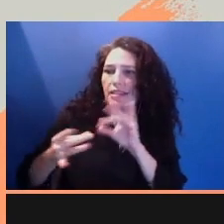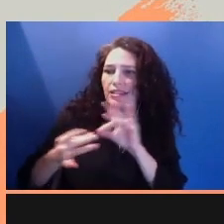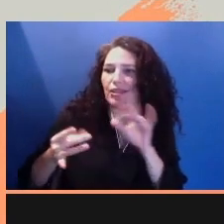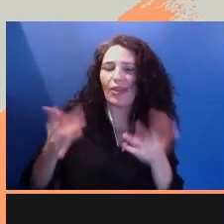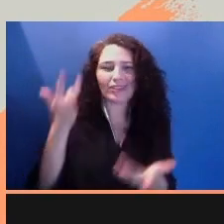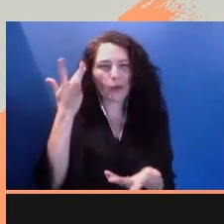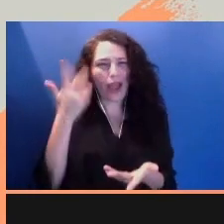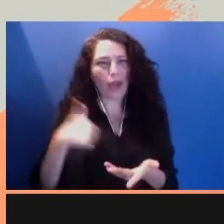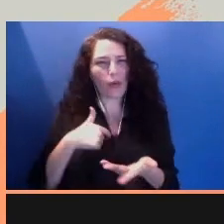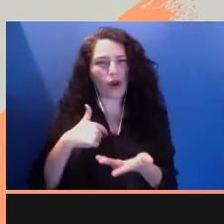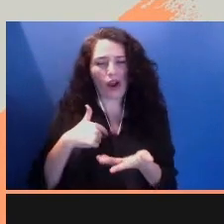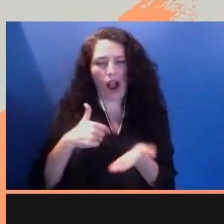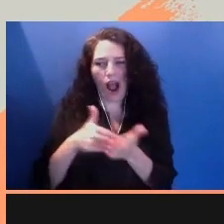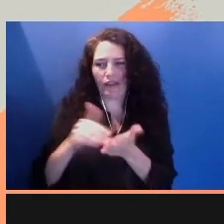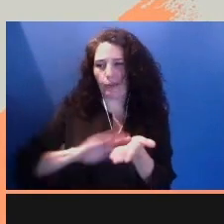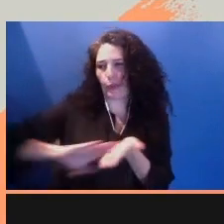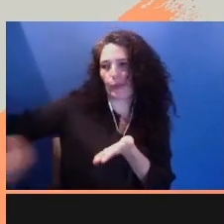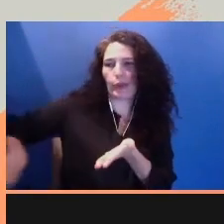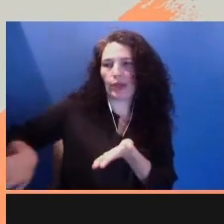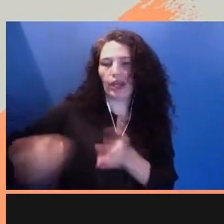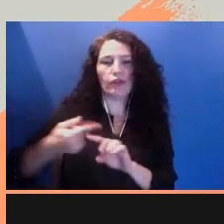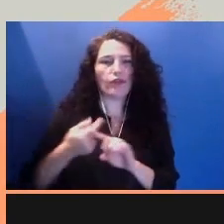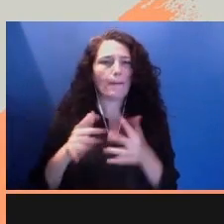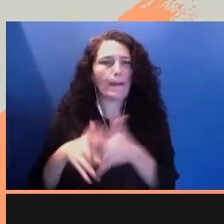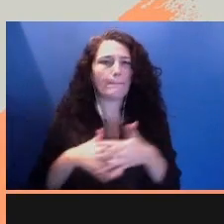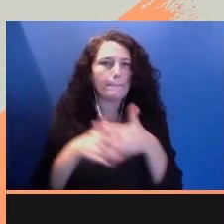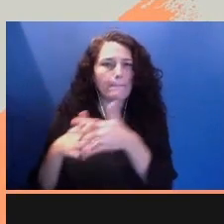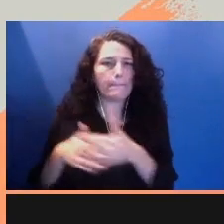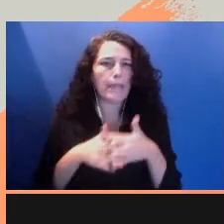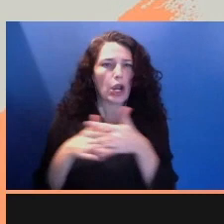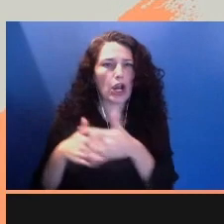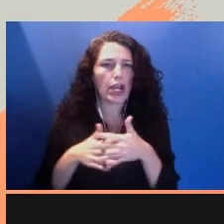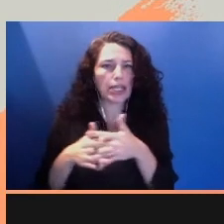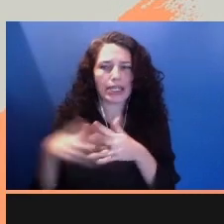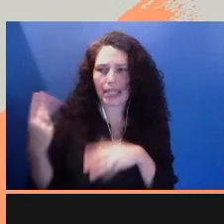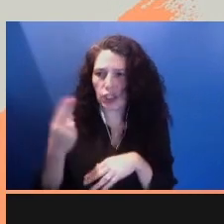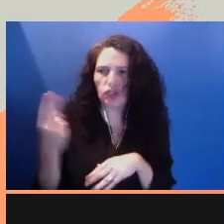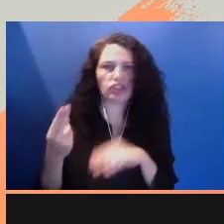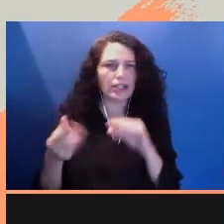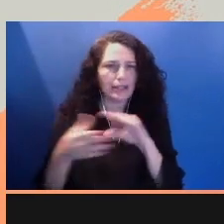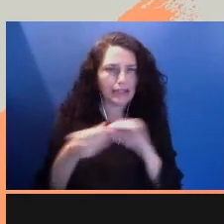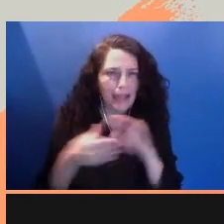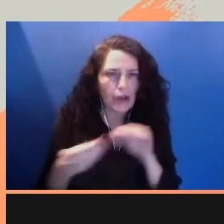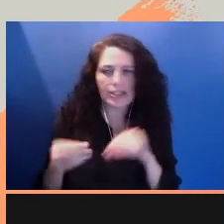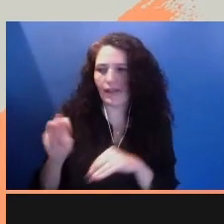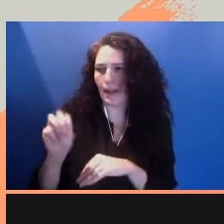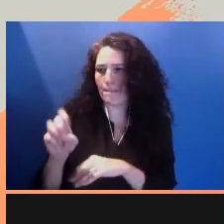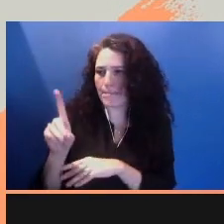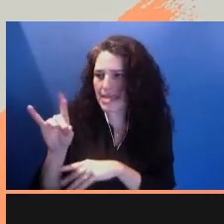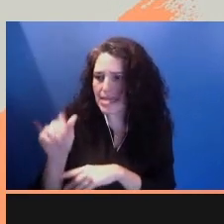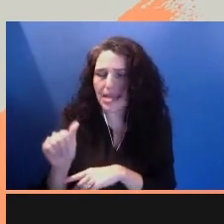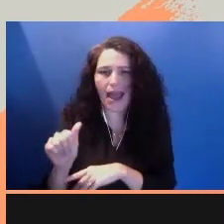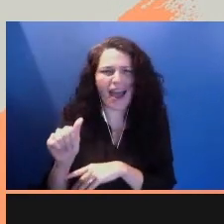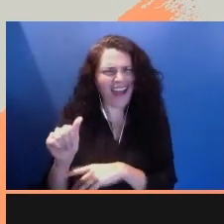And when you erase Latinx presence so completely from American history and media that anyone Latinx is framed